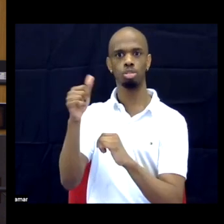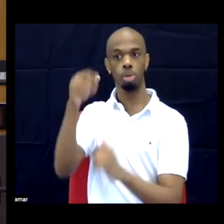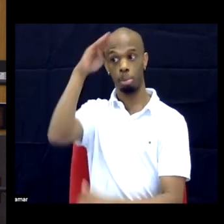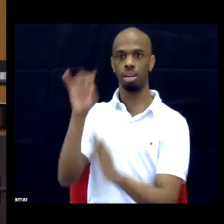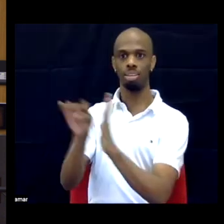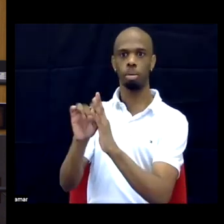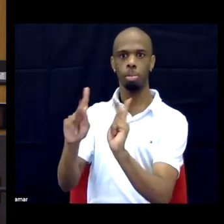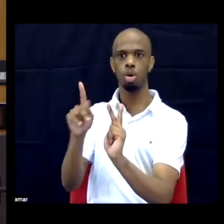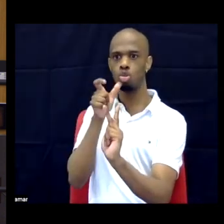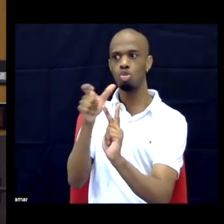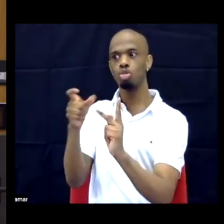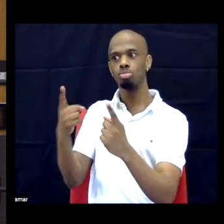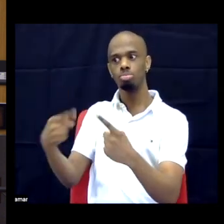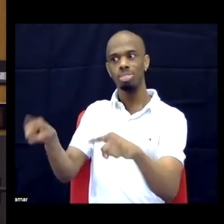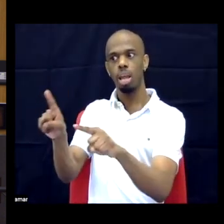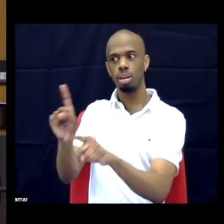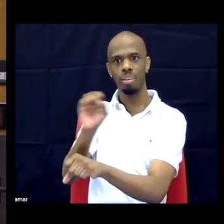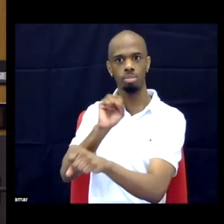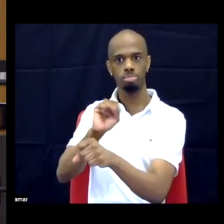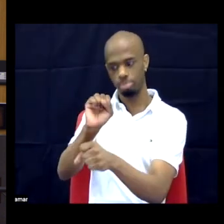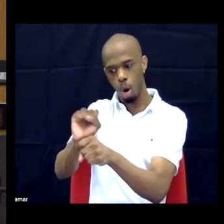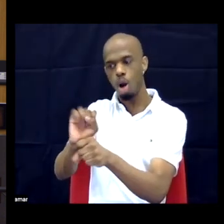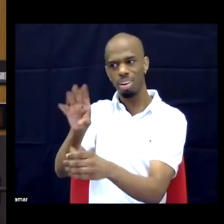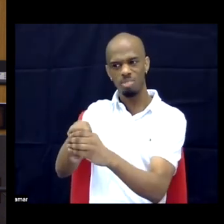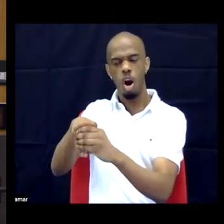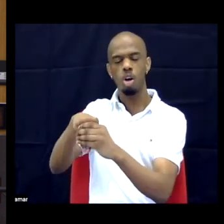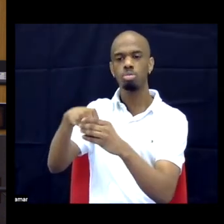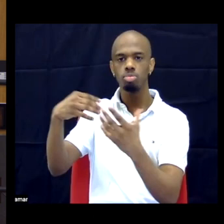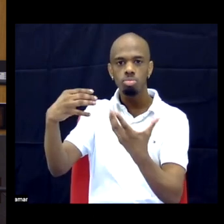But, yeah, mostly white people in disability studies still.